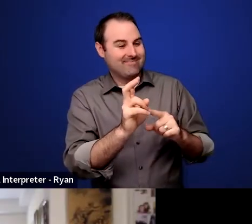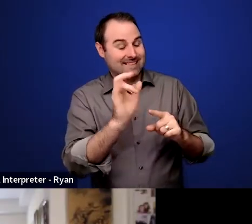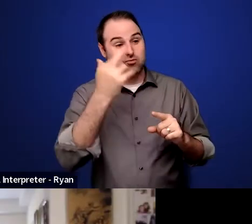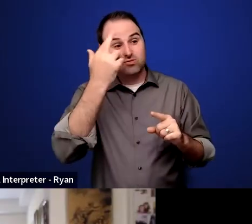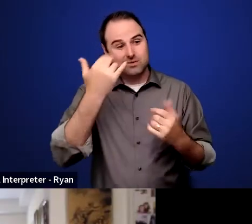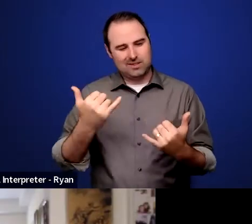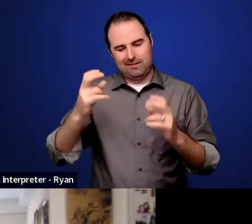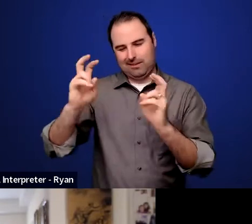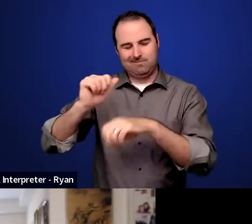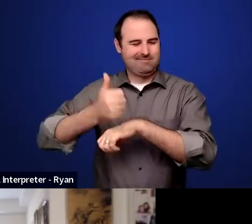So...